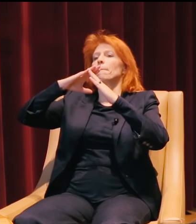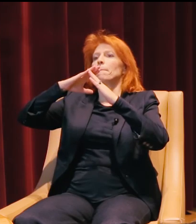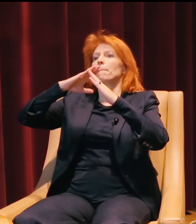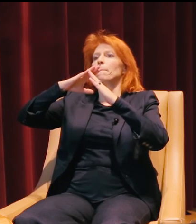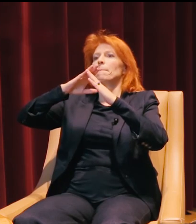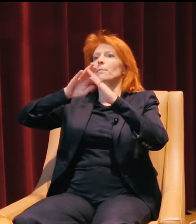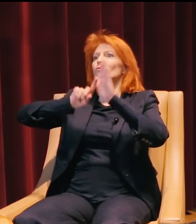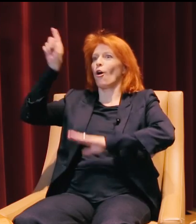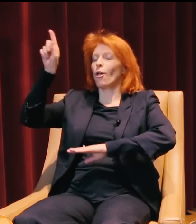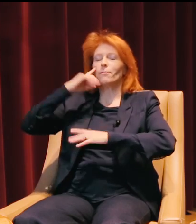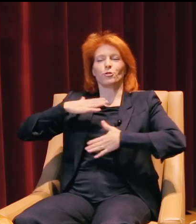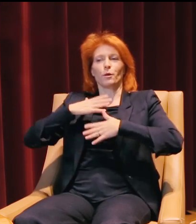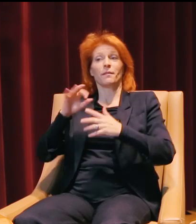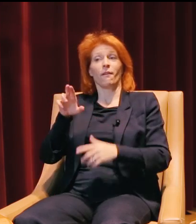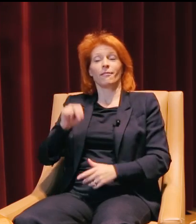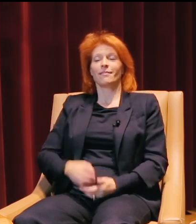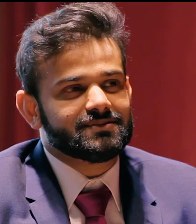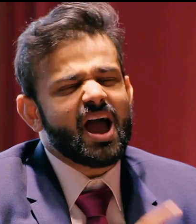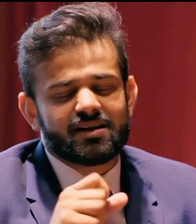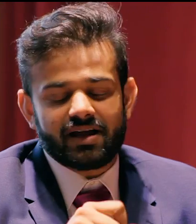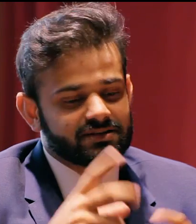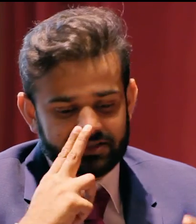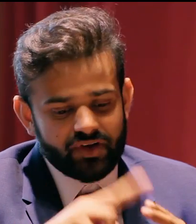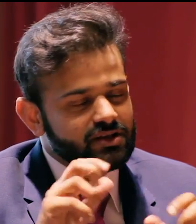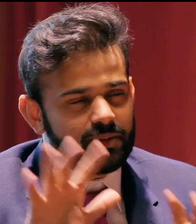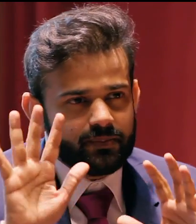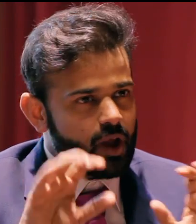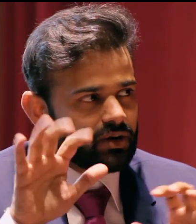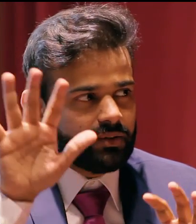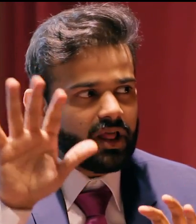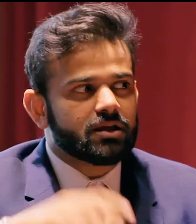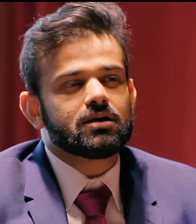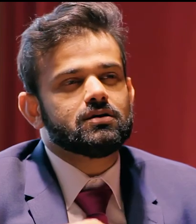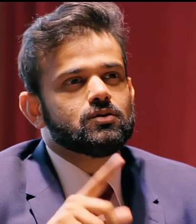I enjoyed it a lot, it was fun. I bet it was a lot of fun mountain climbing.